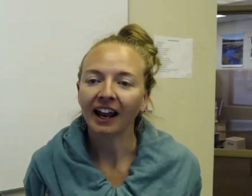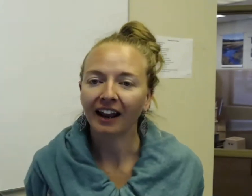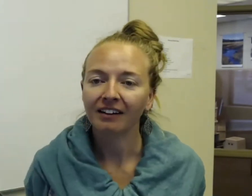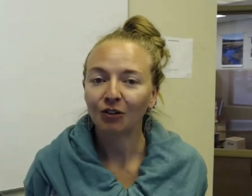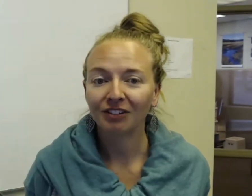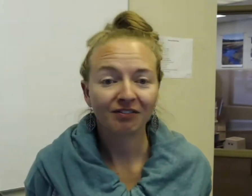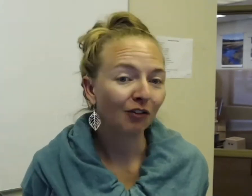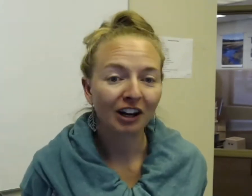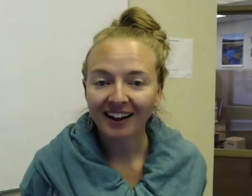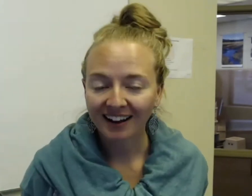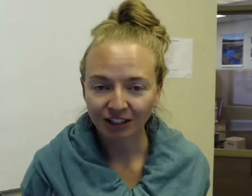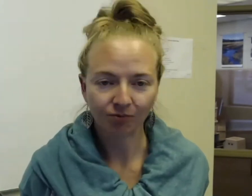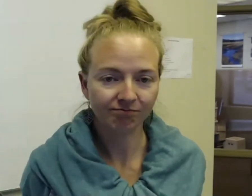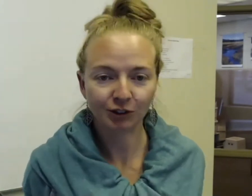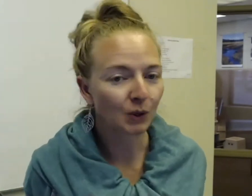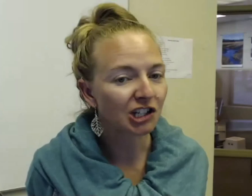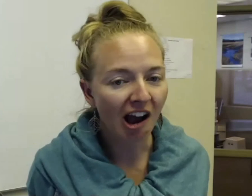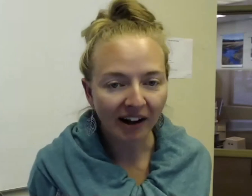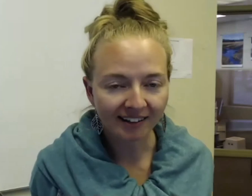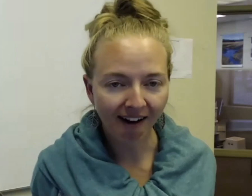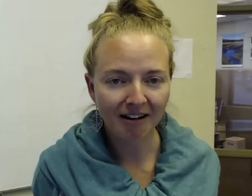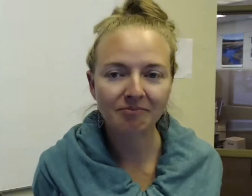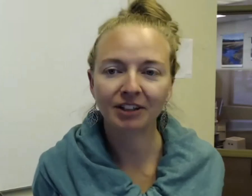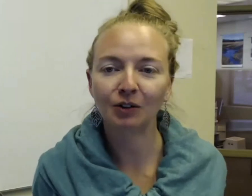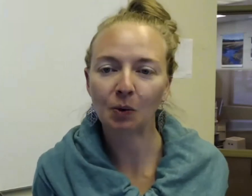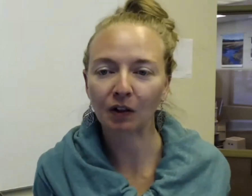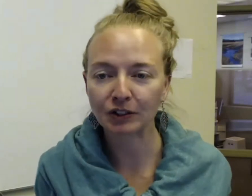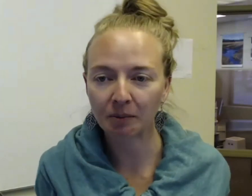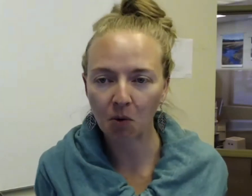and don't, feel free to, you know, to reach out anytime, you know, you want to learn some